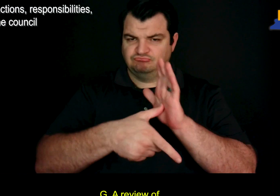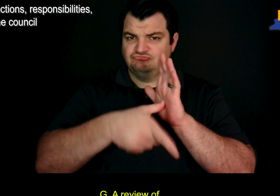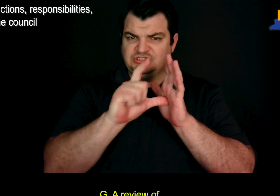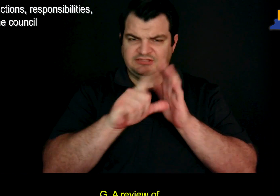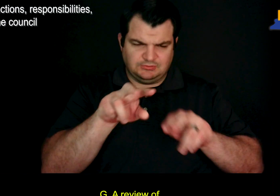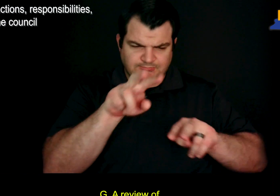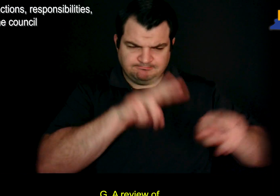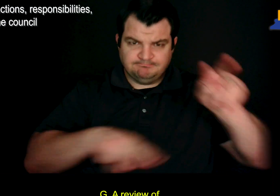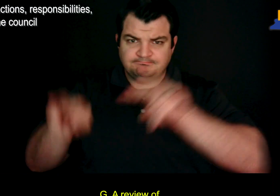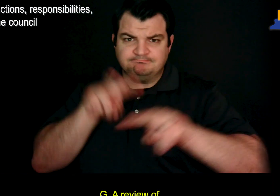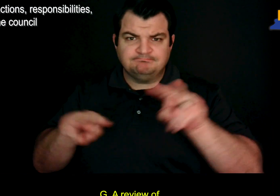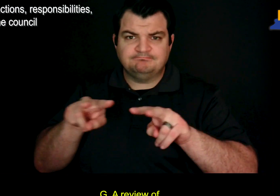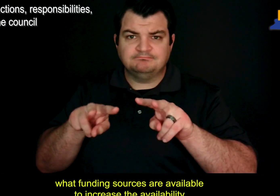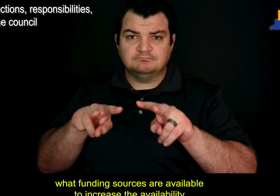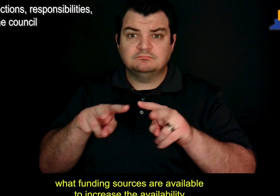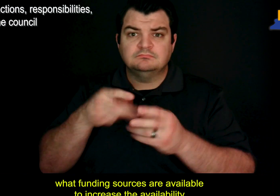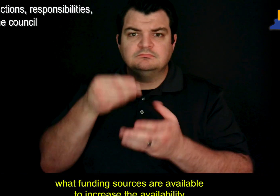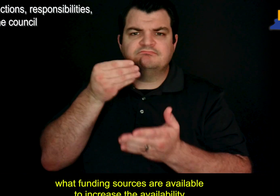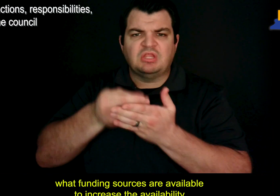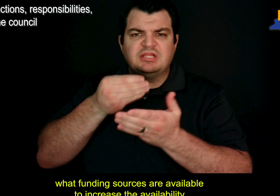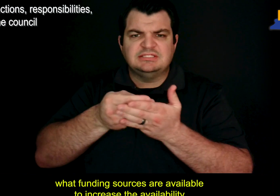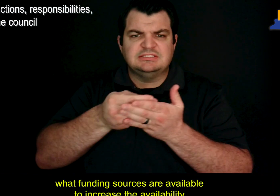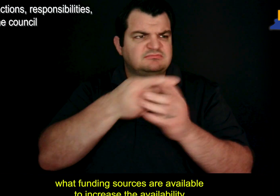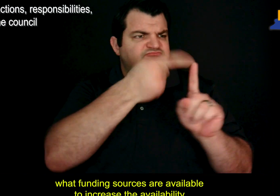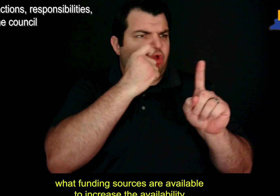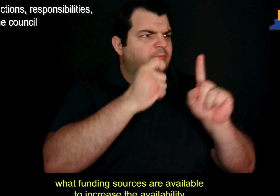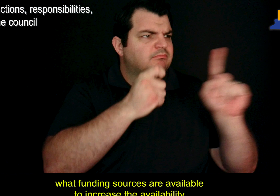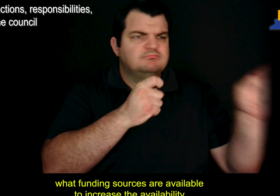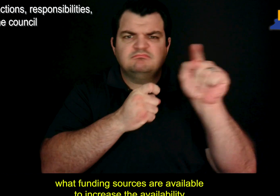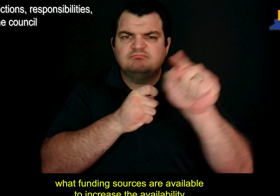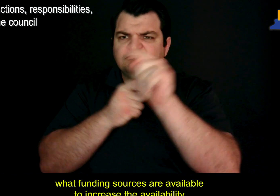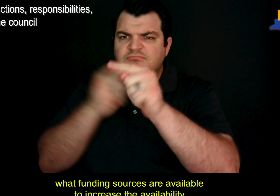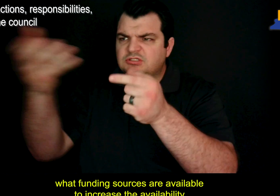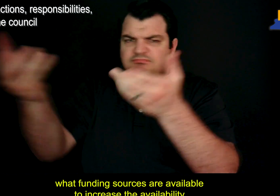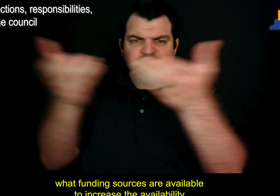G. A review of what funding sources are available to increase the availability